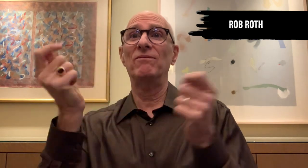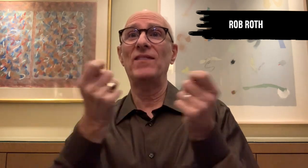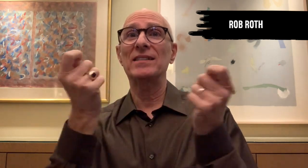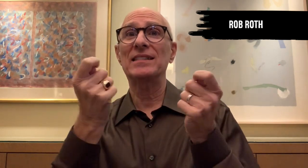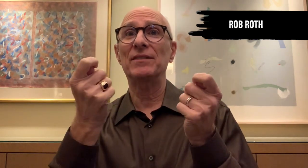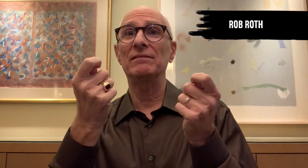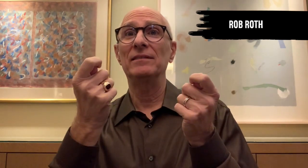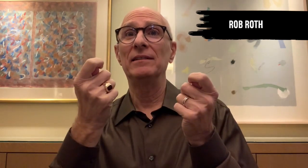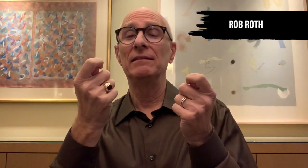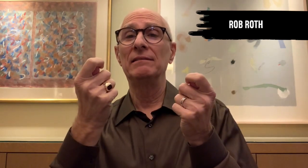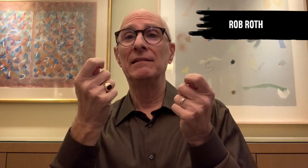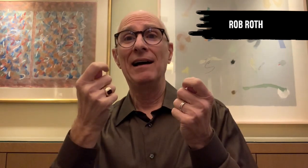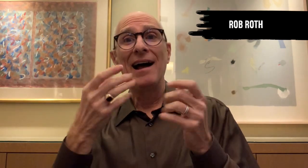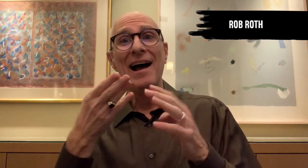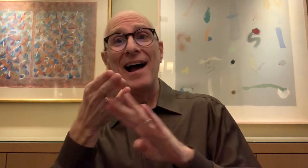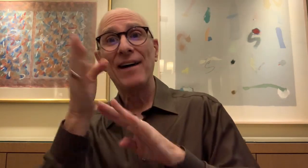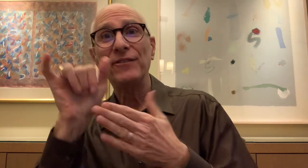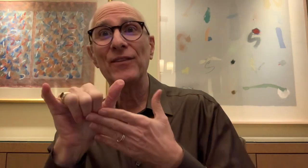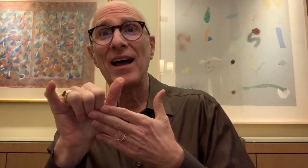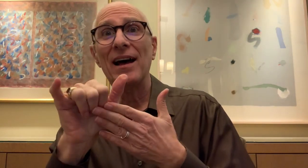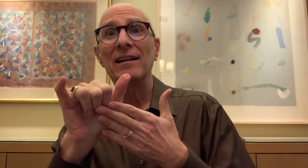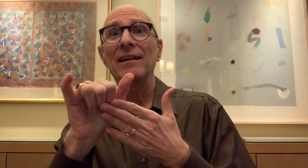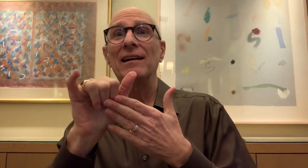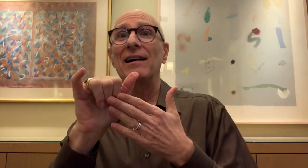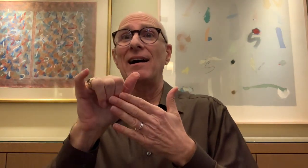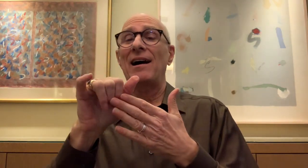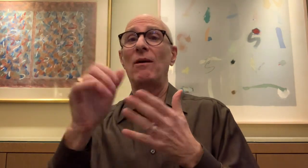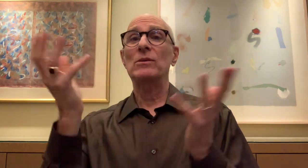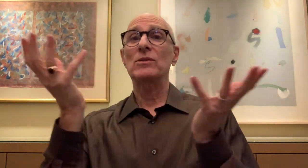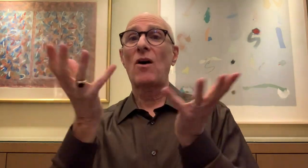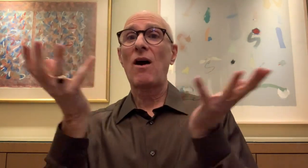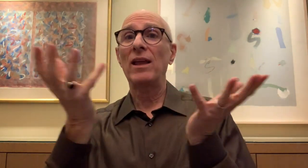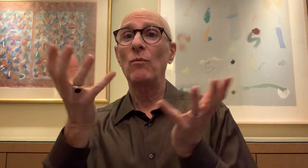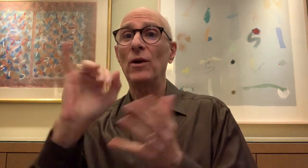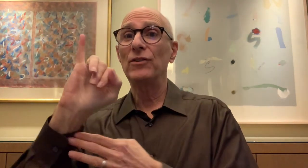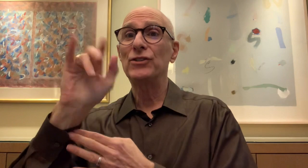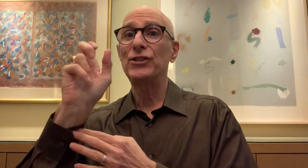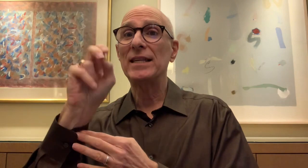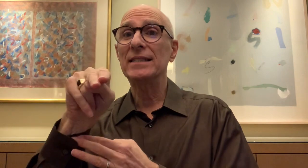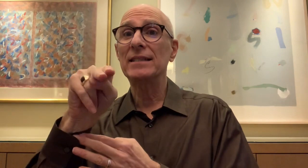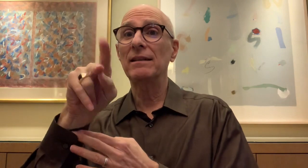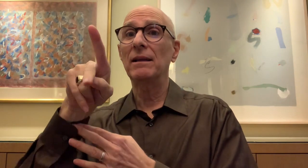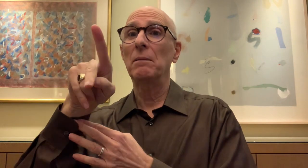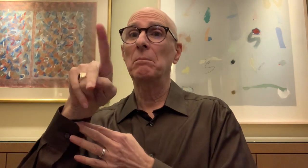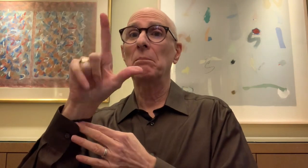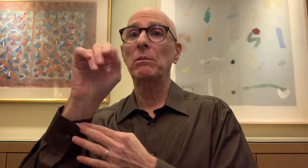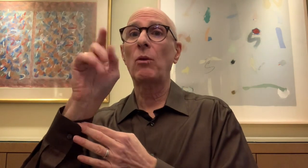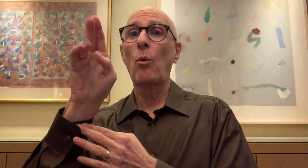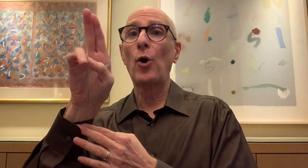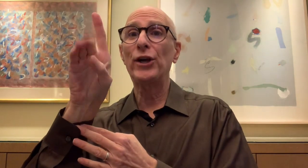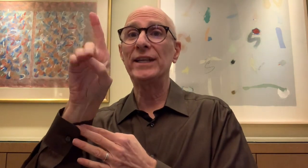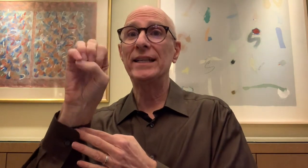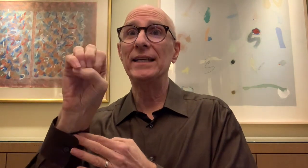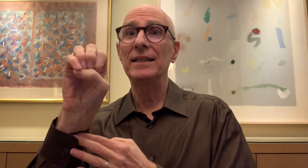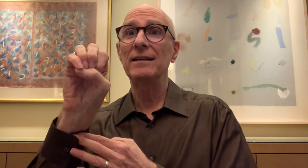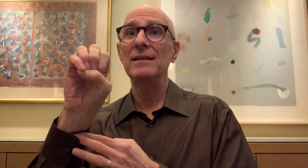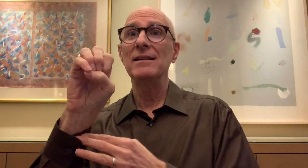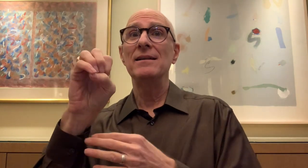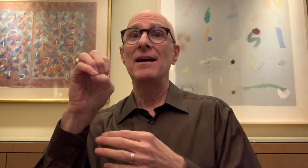Afterwards, I talked with Jason Plourde,